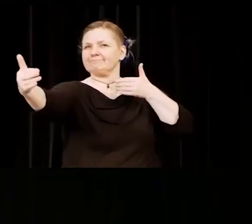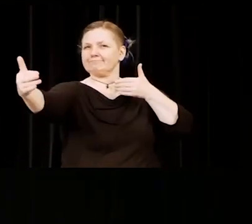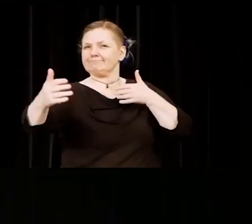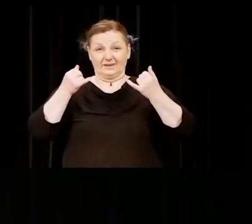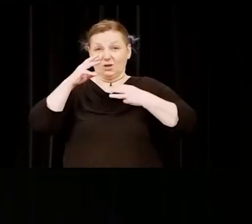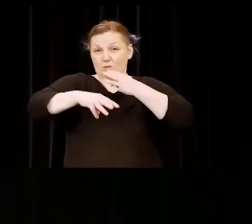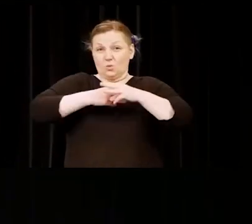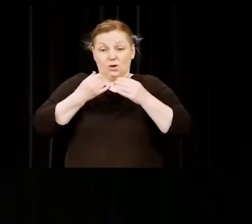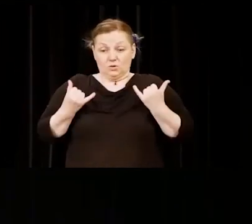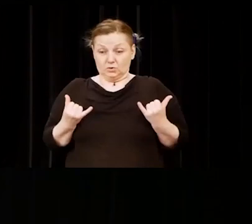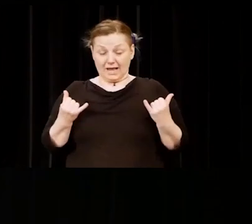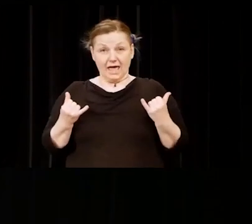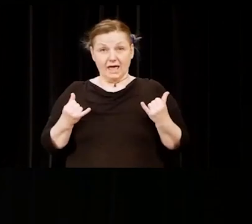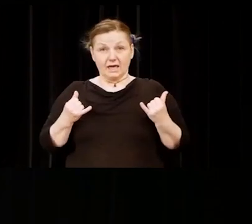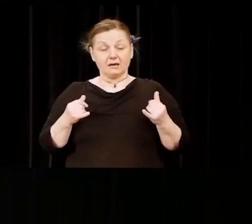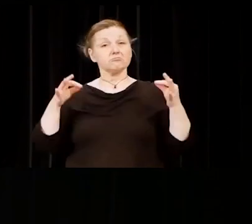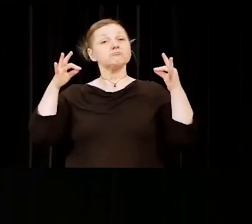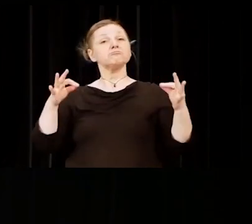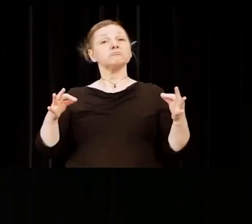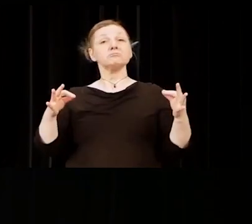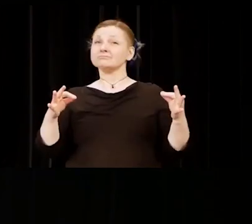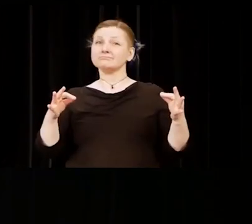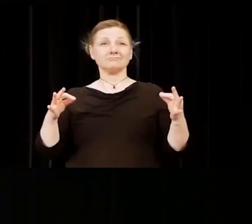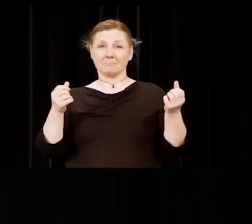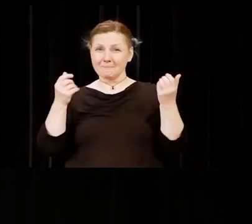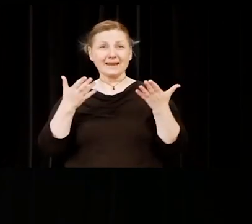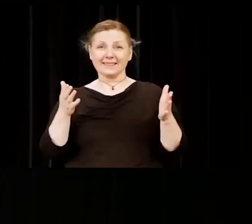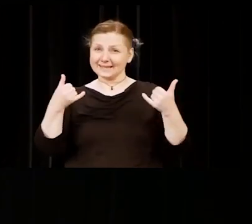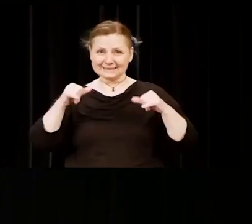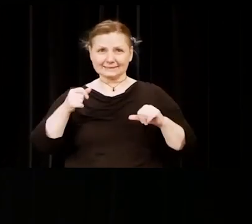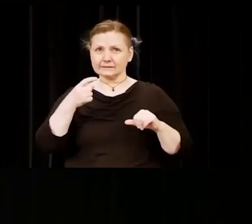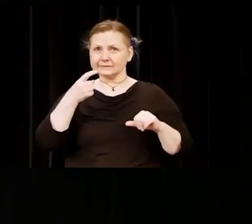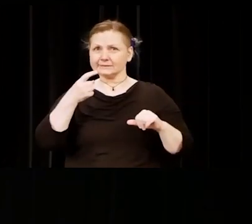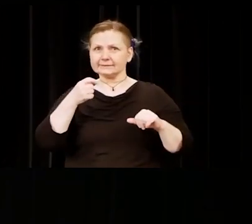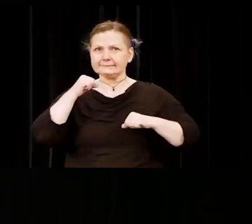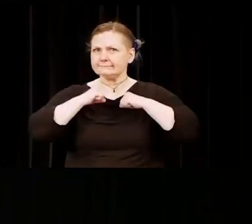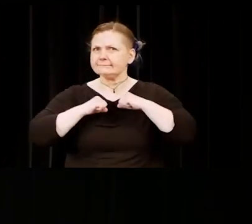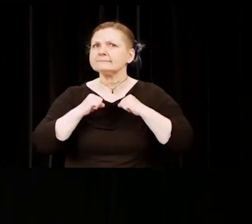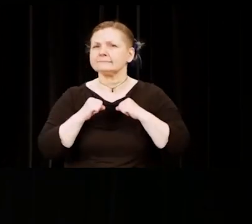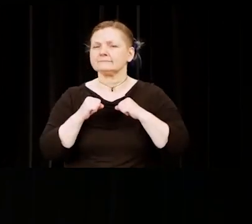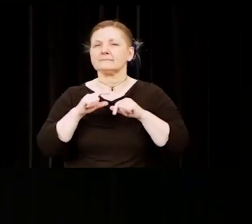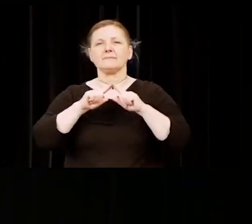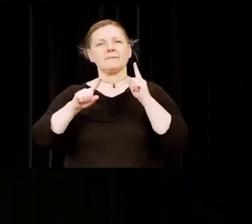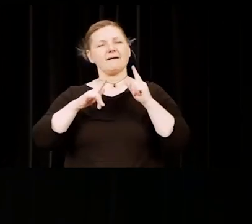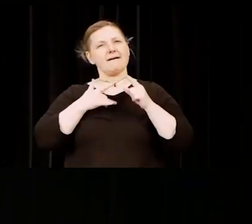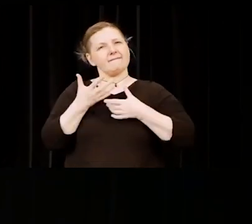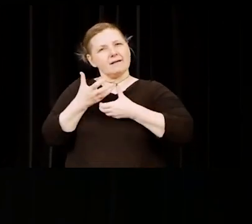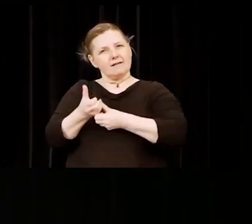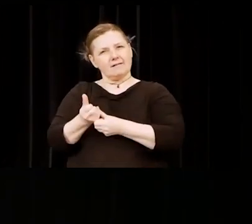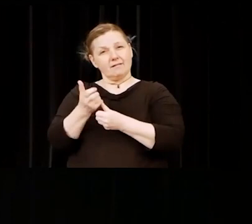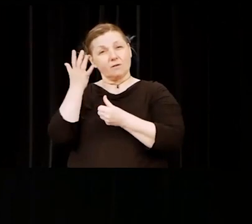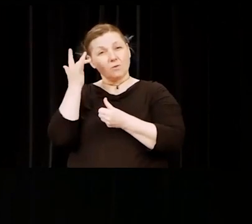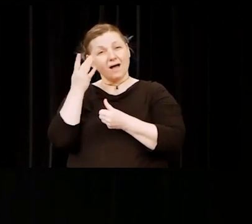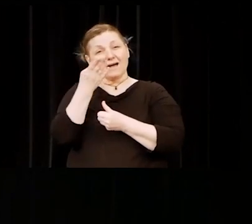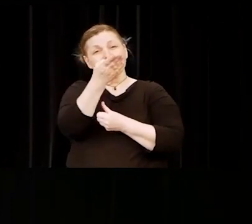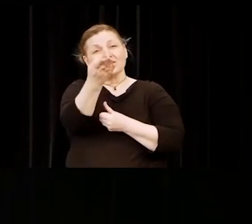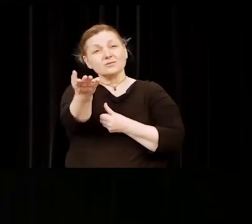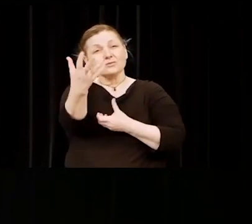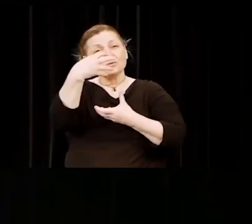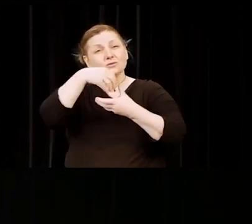that you will be part of it. For today, though, I hope that you celebrate, you have achieved something remarkable.